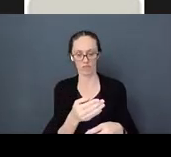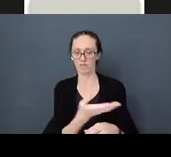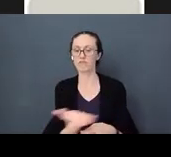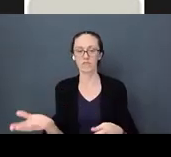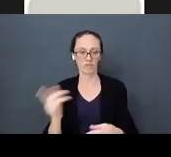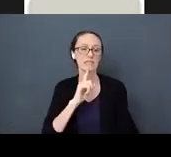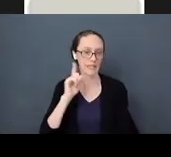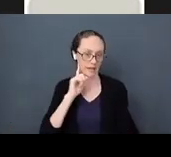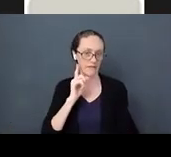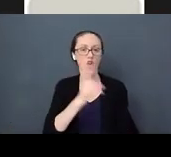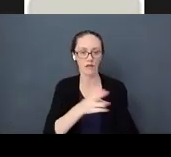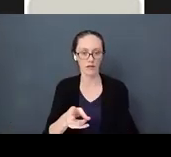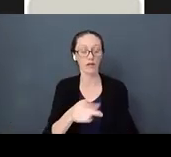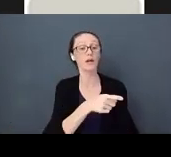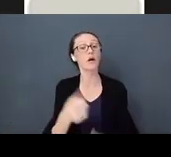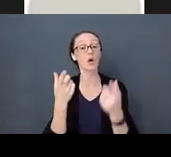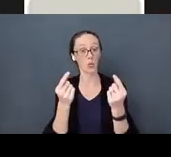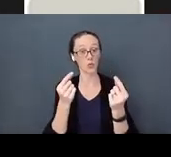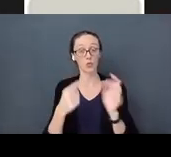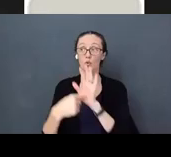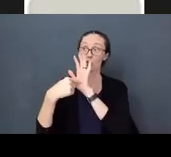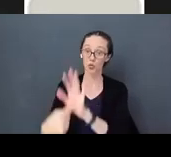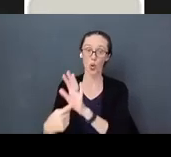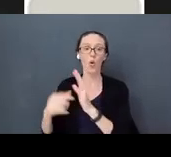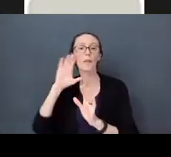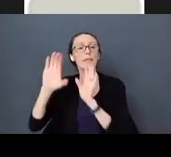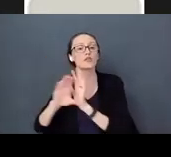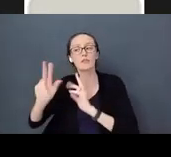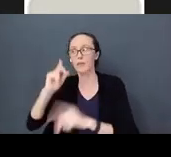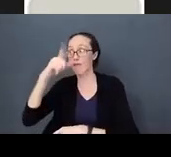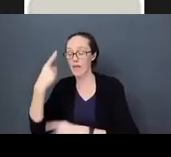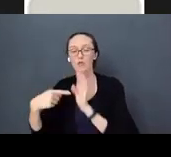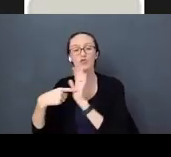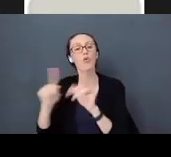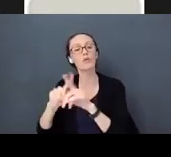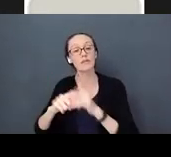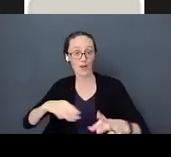of people’s faces expressing different emotions. They asked these children to label these emotions